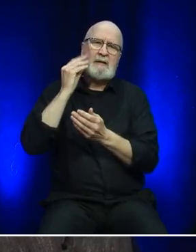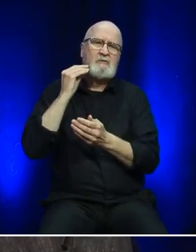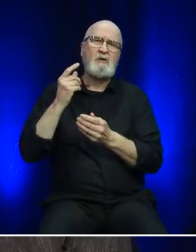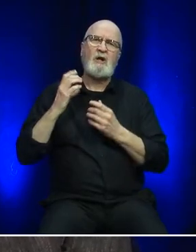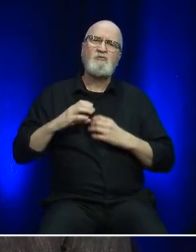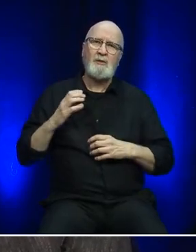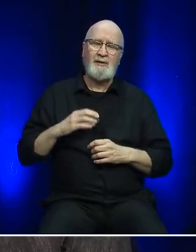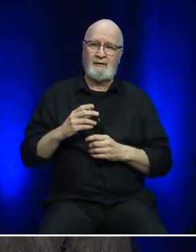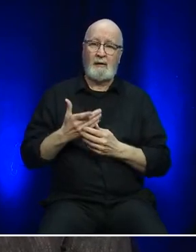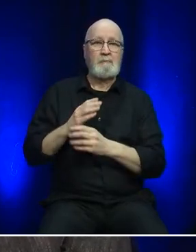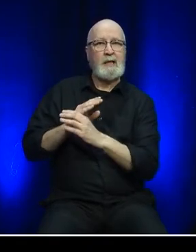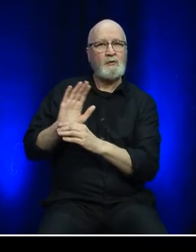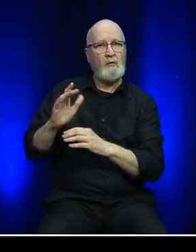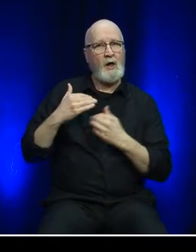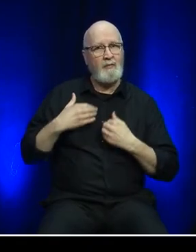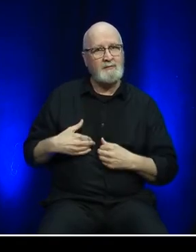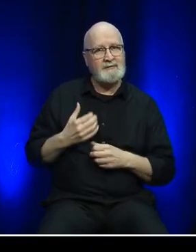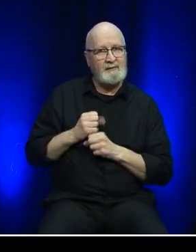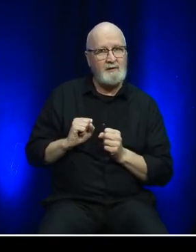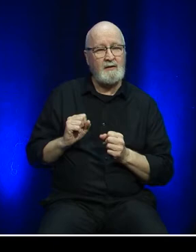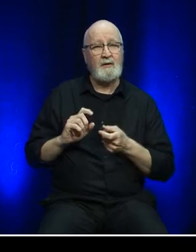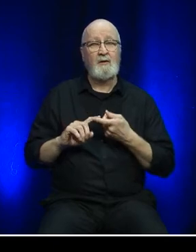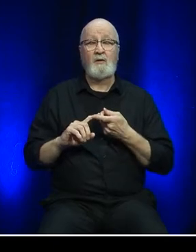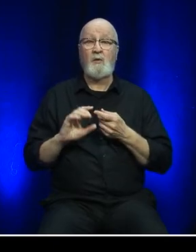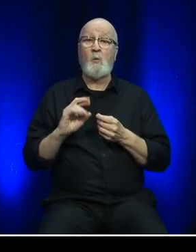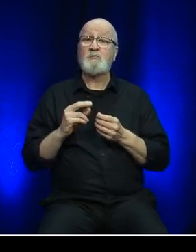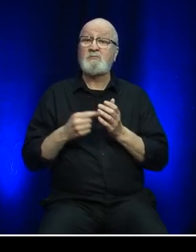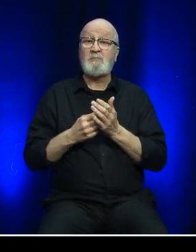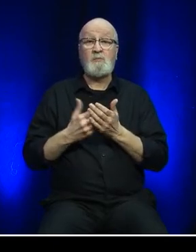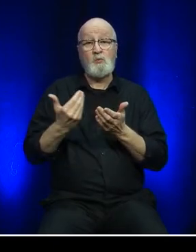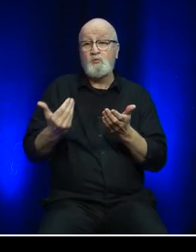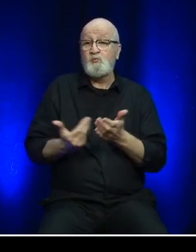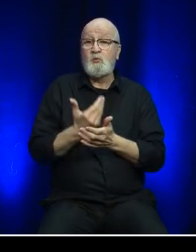From protecting health and safety, to introducing new and upgraded amenities and processes,